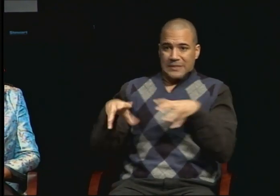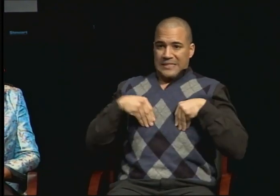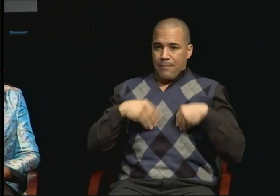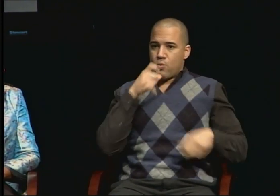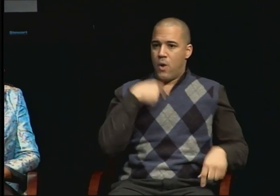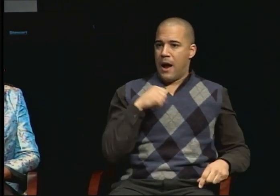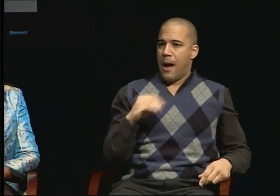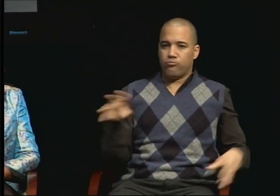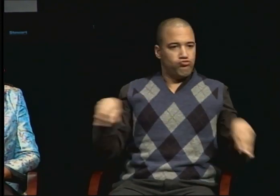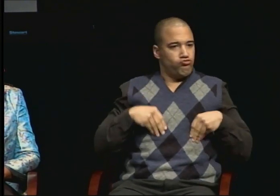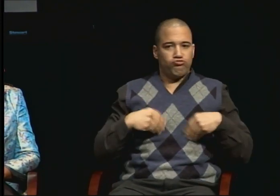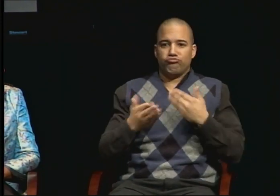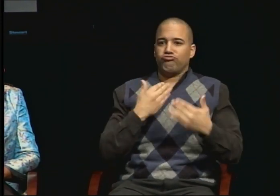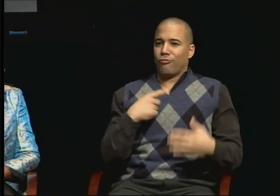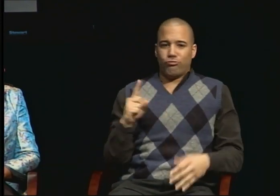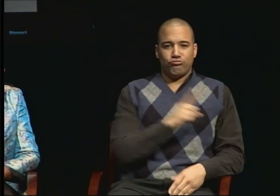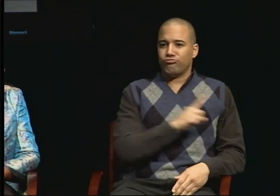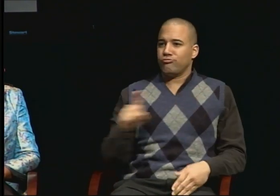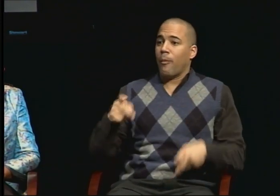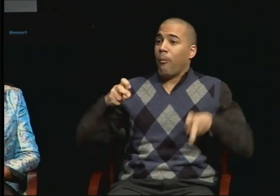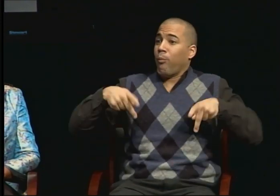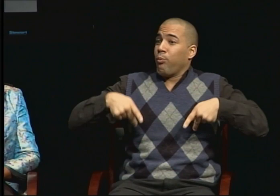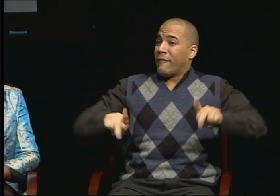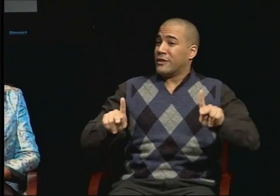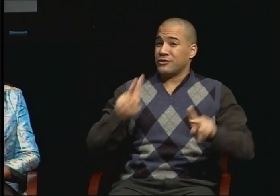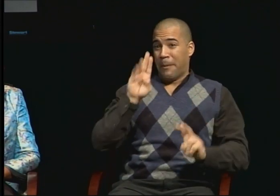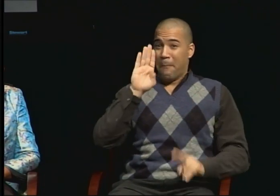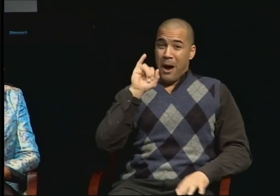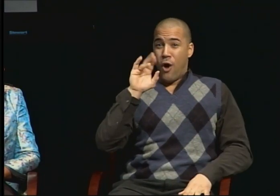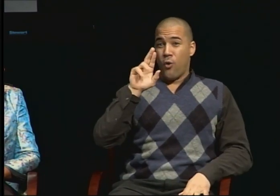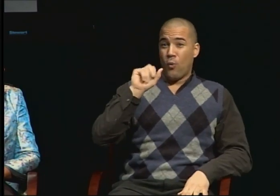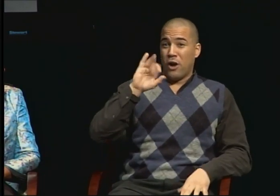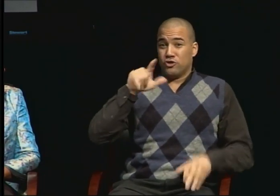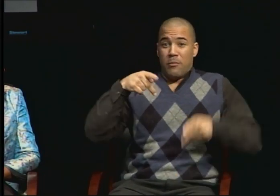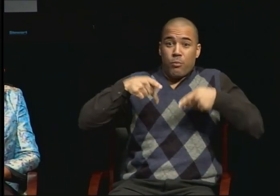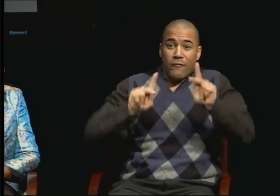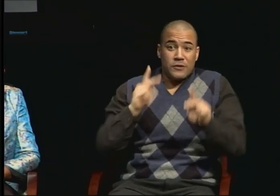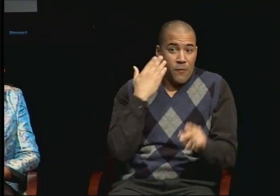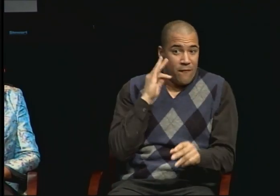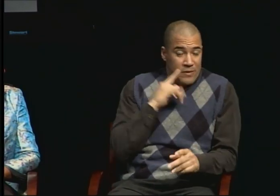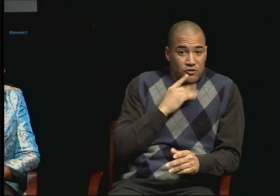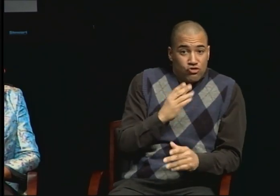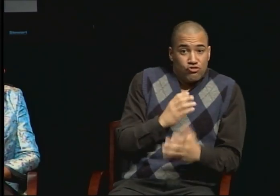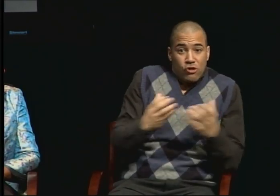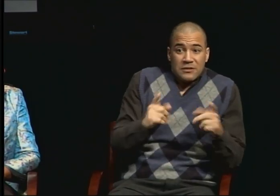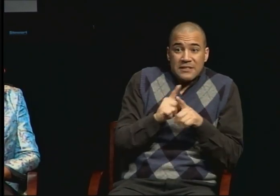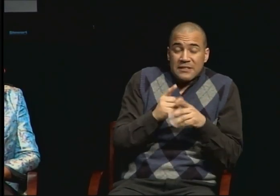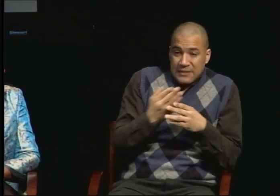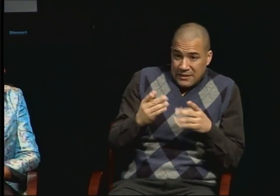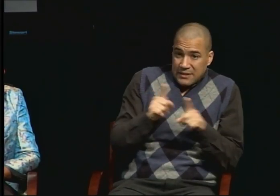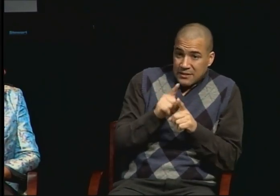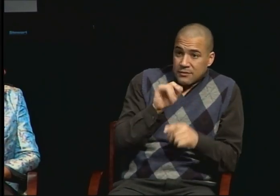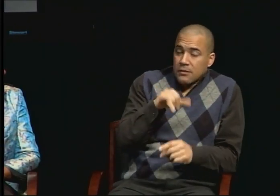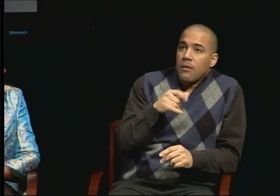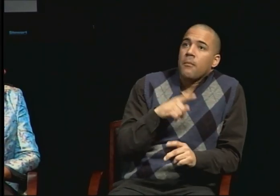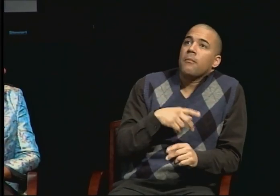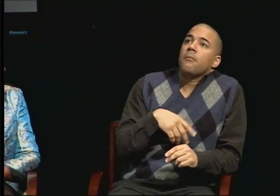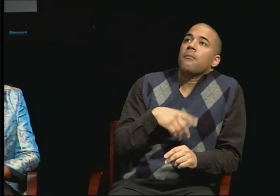So because I'm biracial I can go between the two races. And what happens is that I'm kind of stuck in the middle